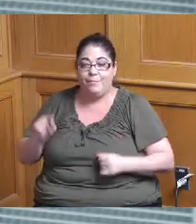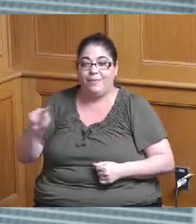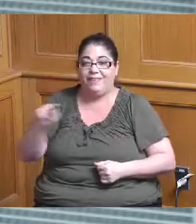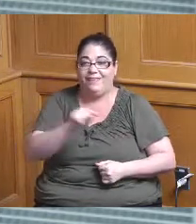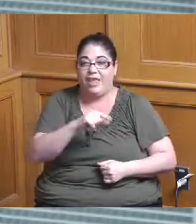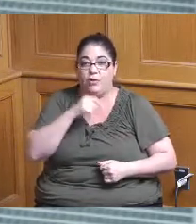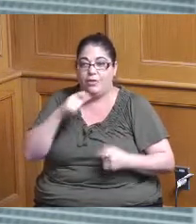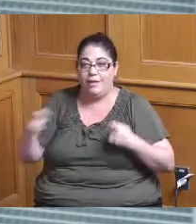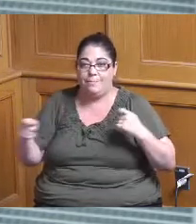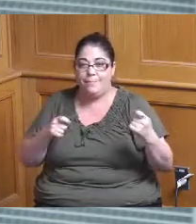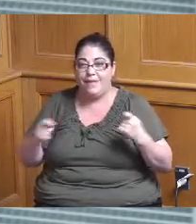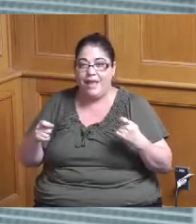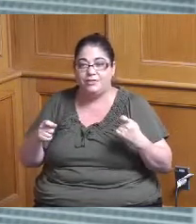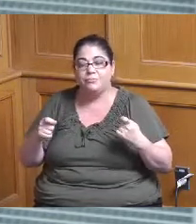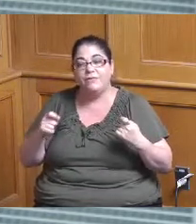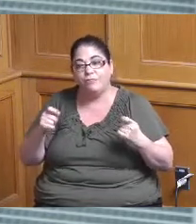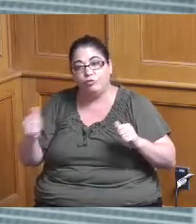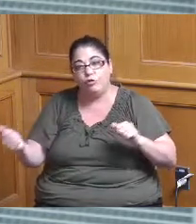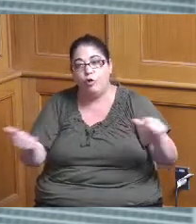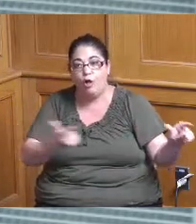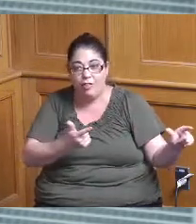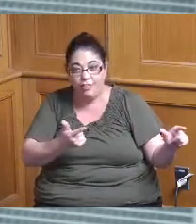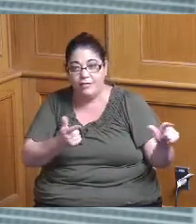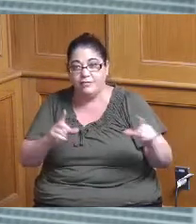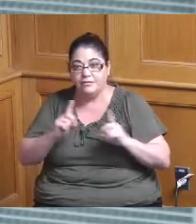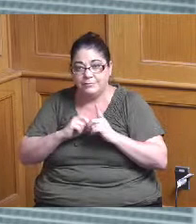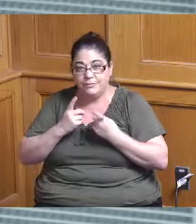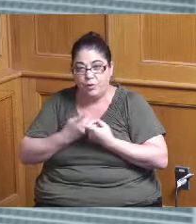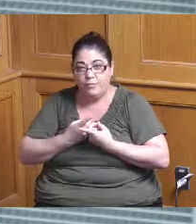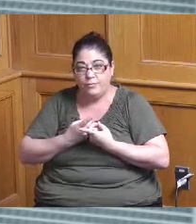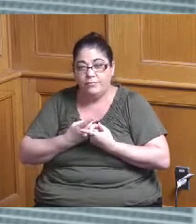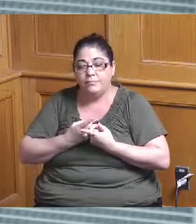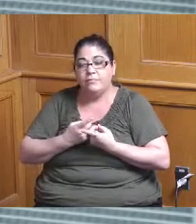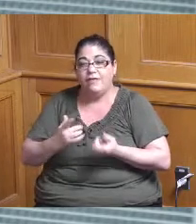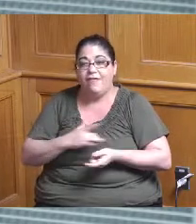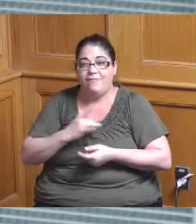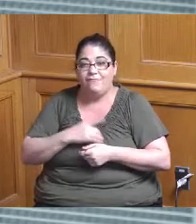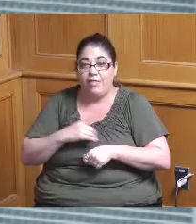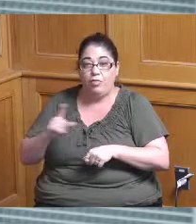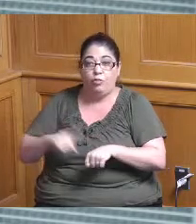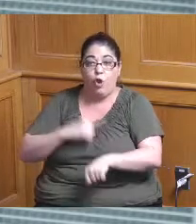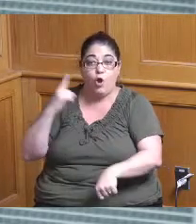it department wide so I don't believe that that the long-term goal would be that we would